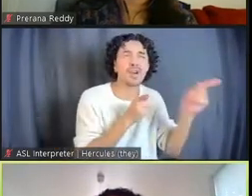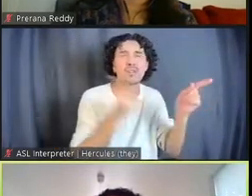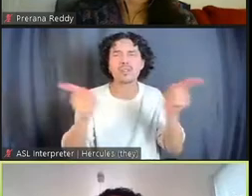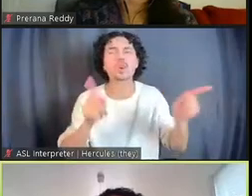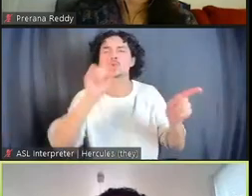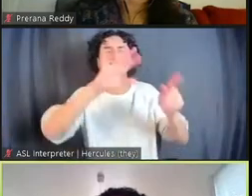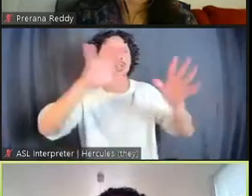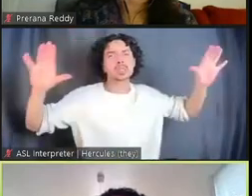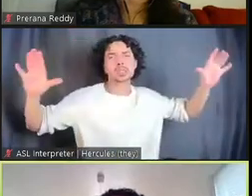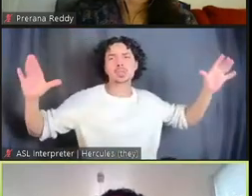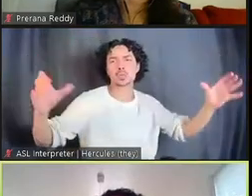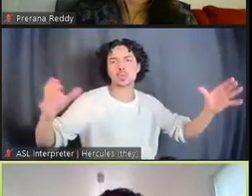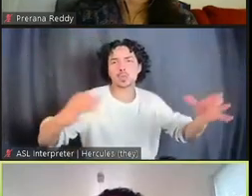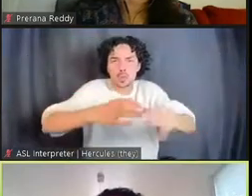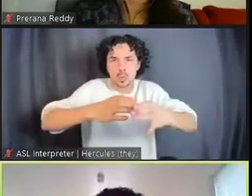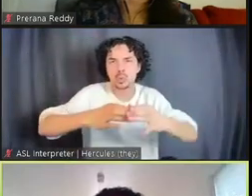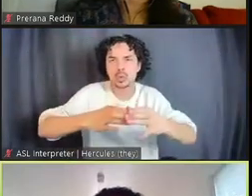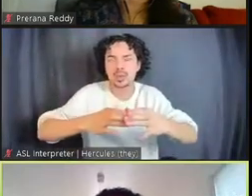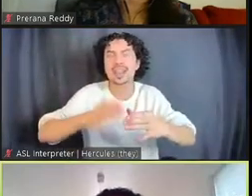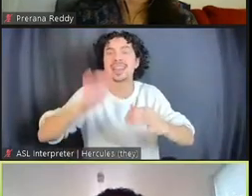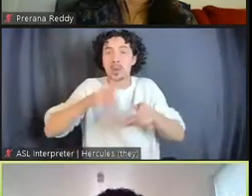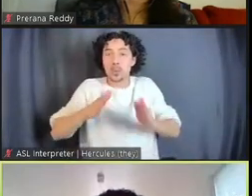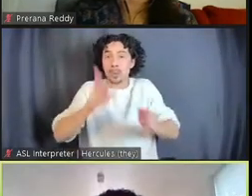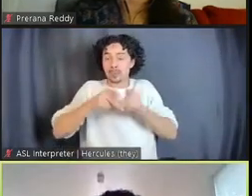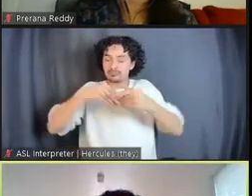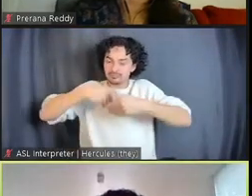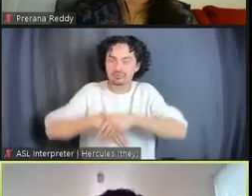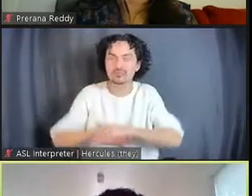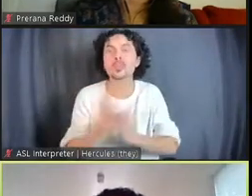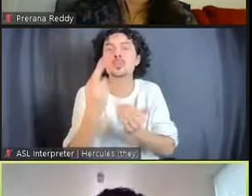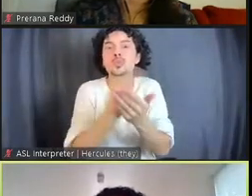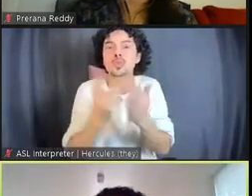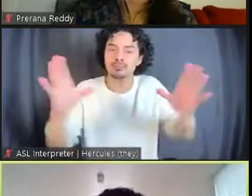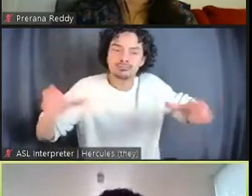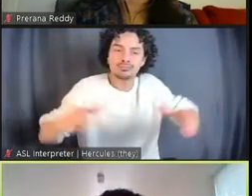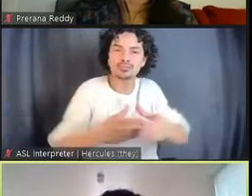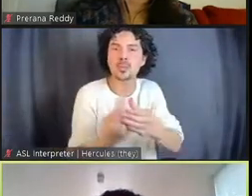can get access to resources in one place, and those things can cross-pollinate with one another.